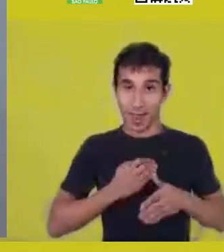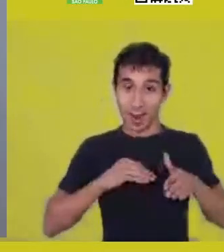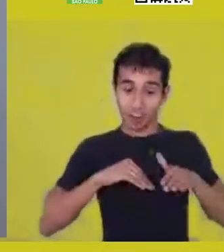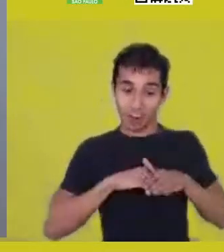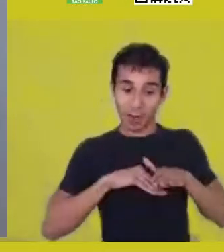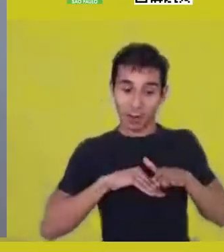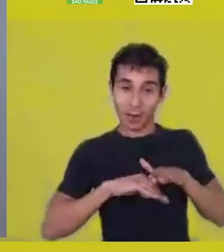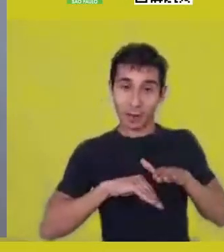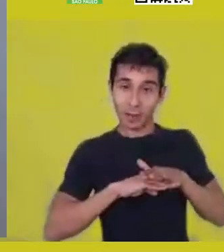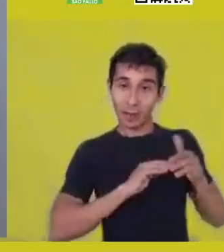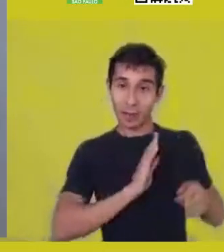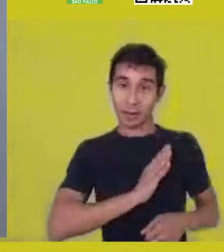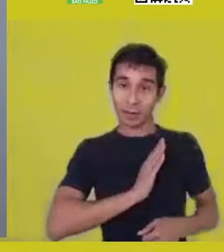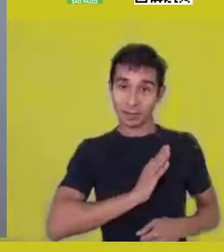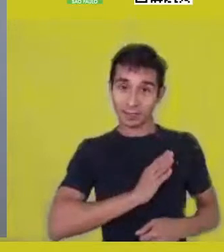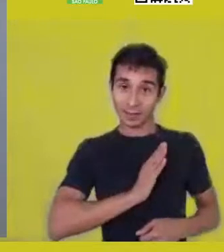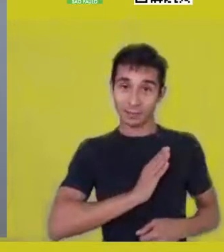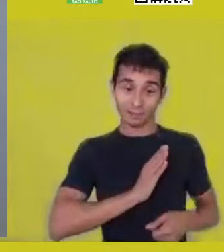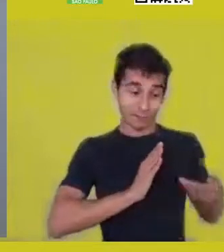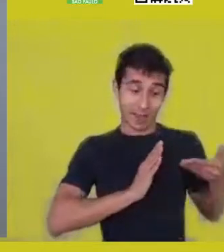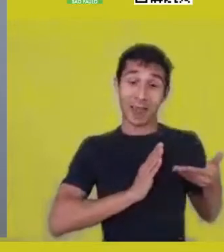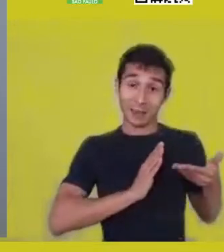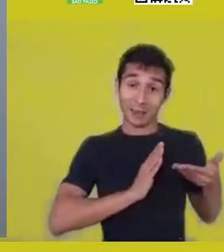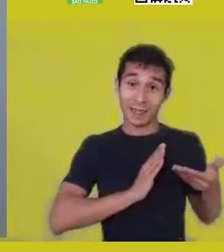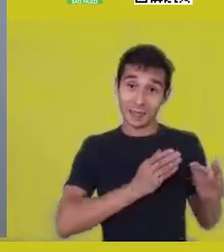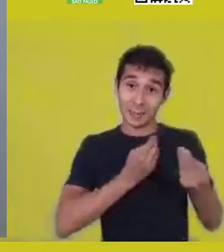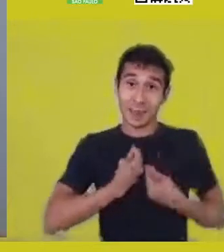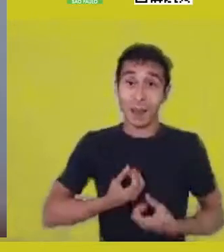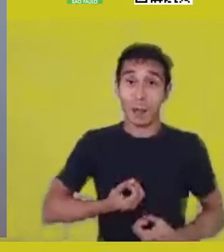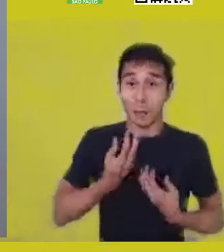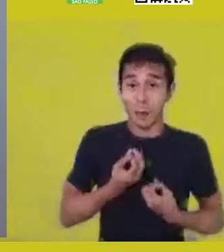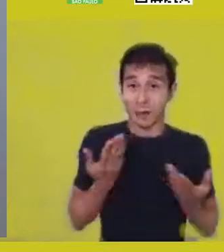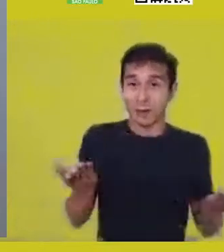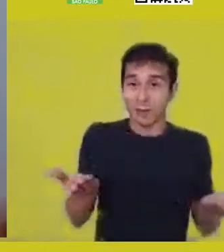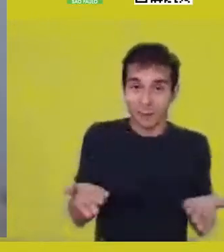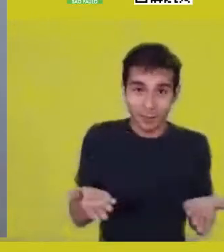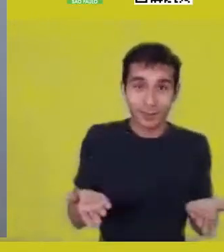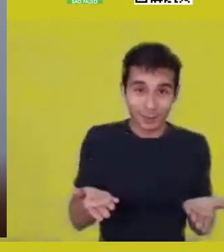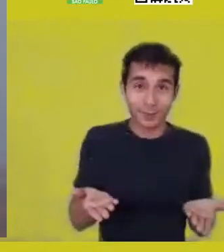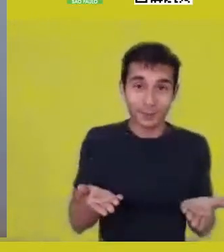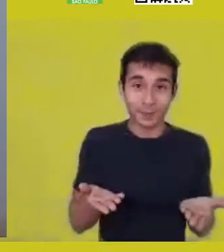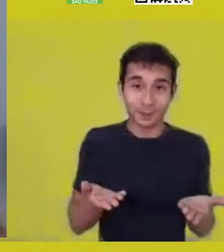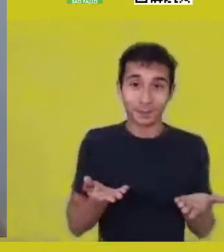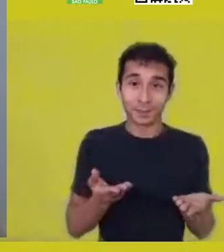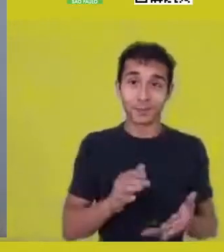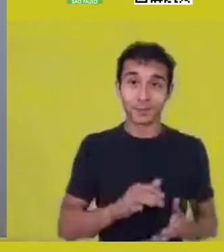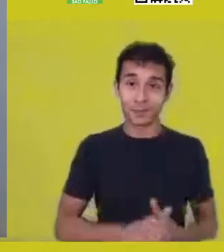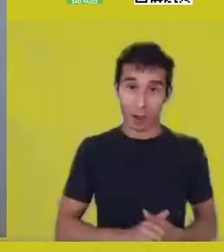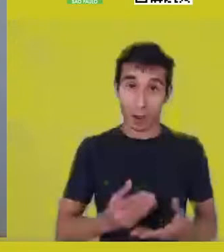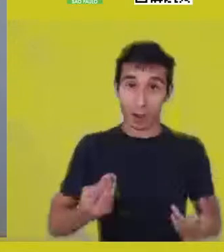That’s the heart. In order to live presently,